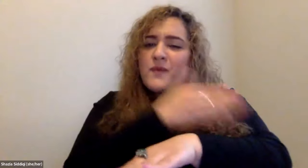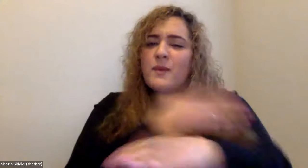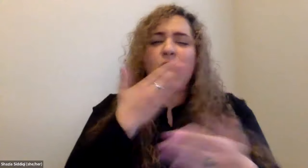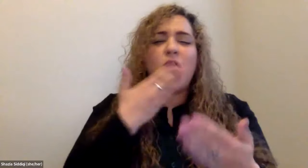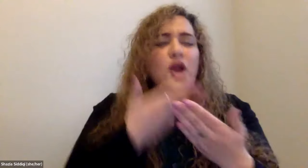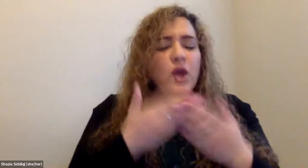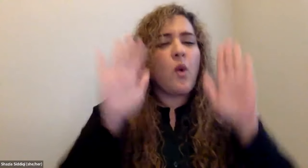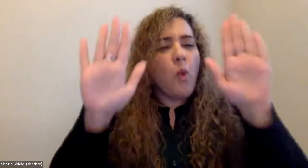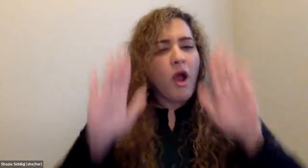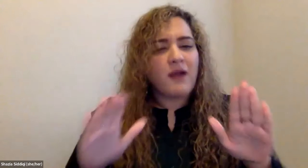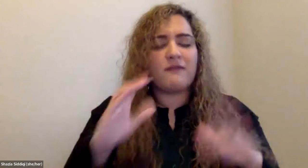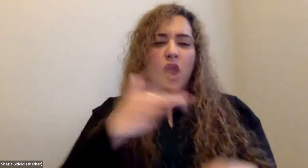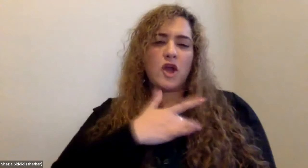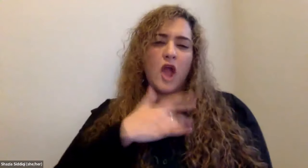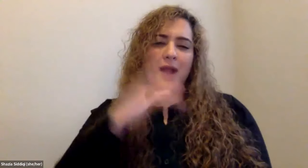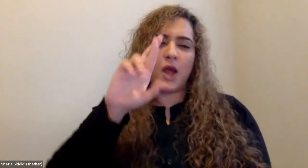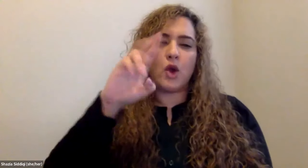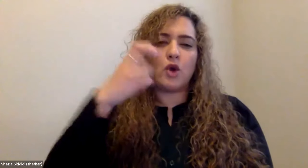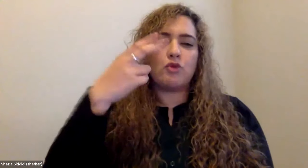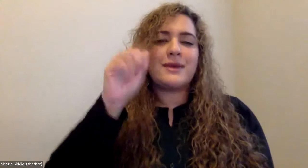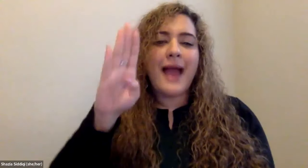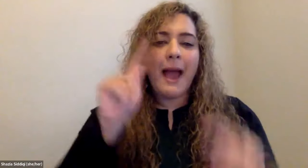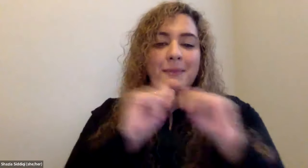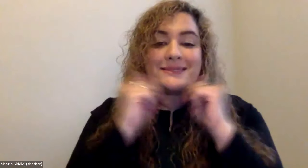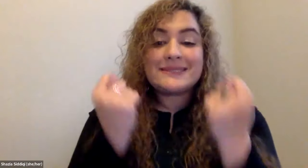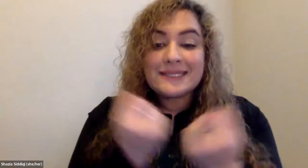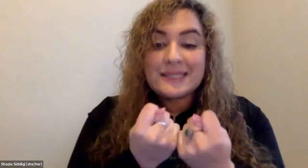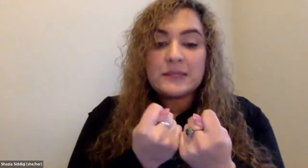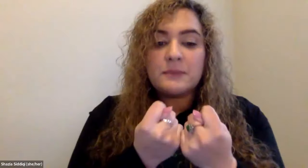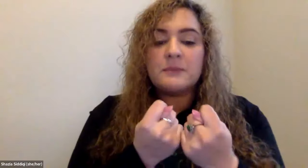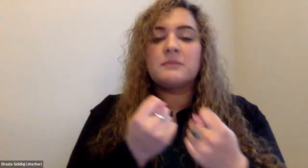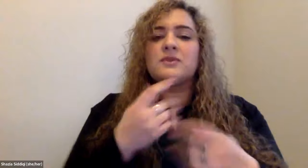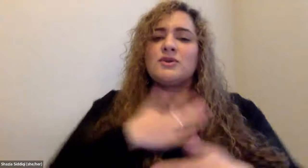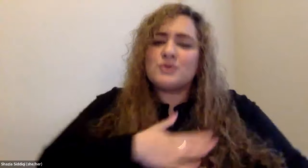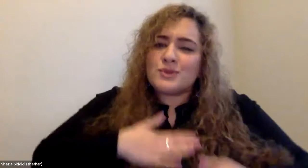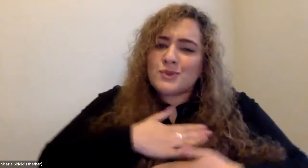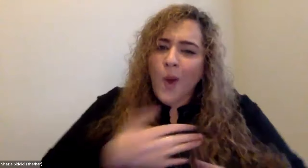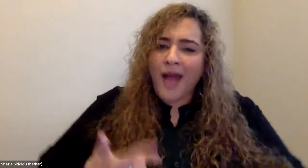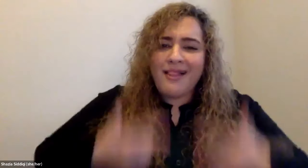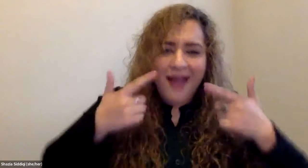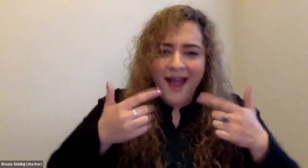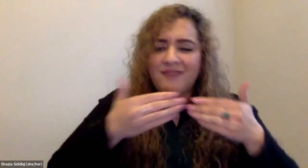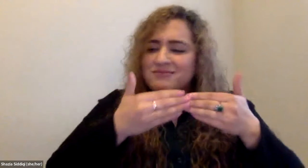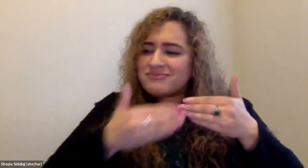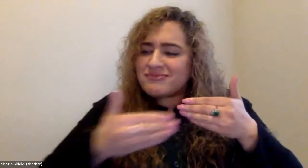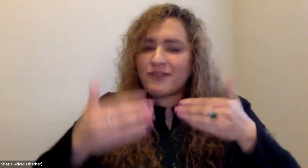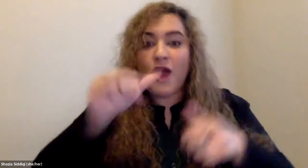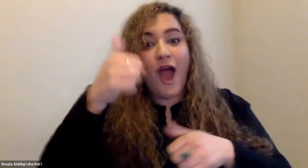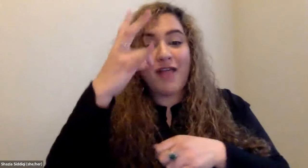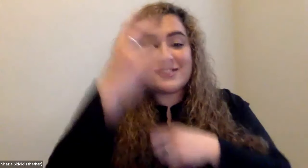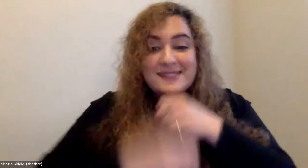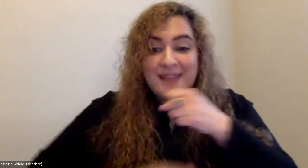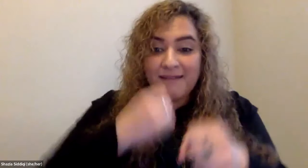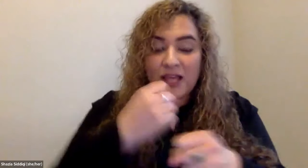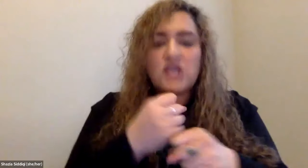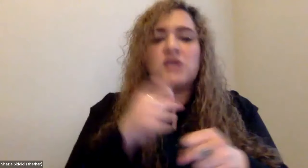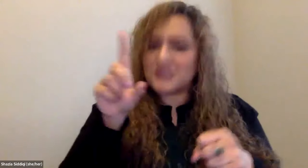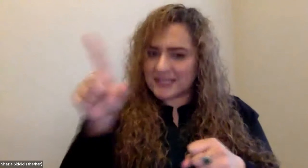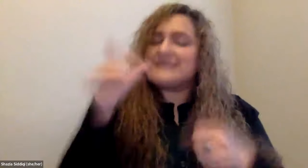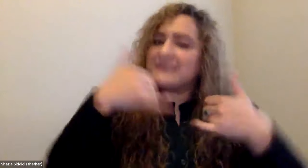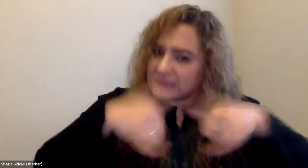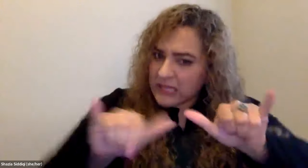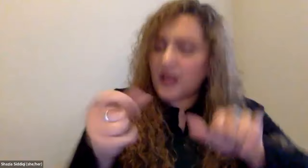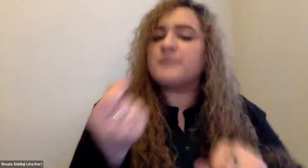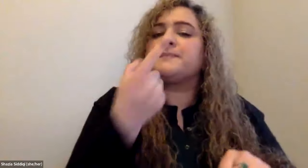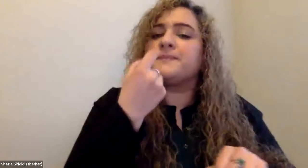Cristine Saunders: So it was a slow recovery process, but he went through a great cardiac rehab team, and he had a wonderful life for another seven years.